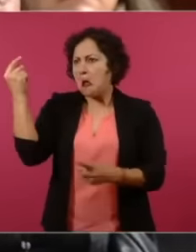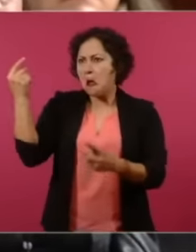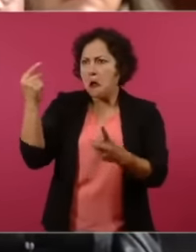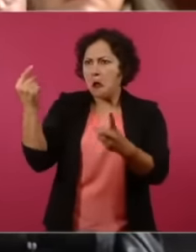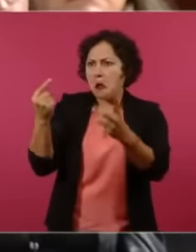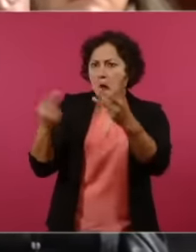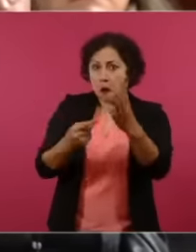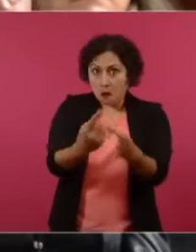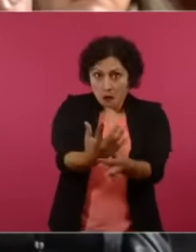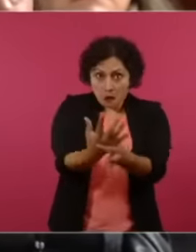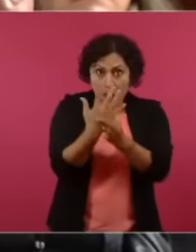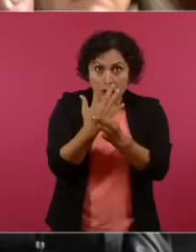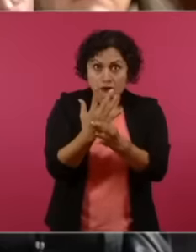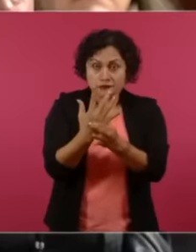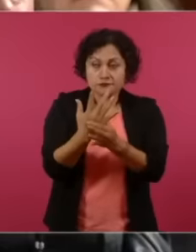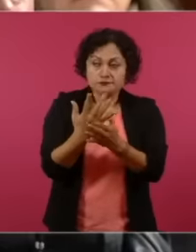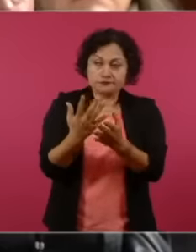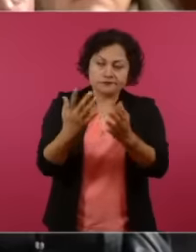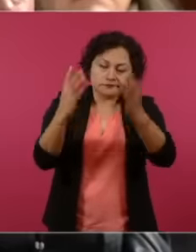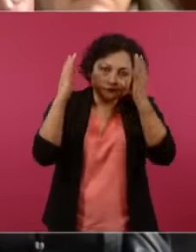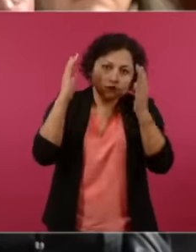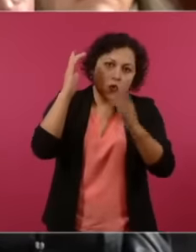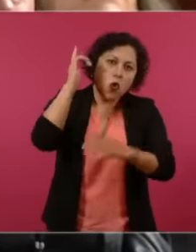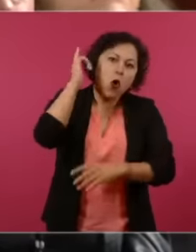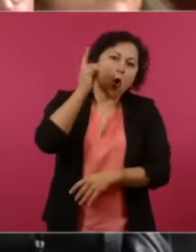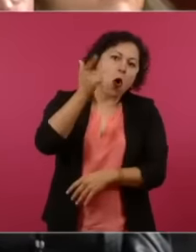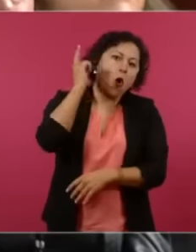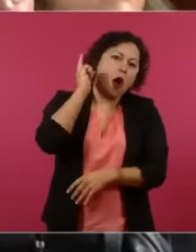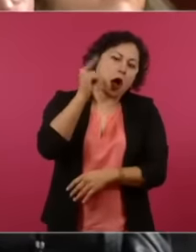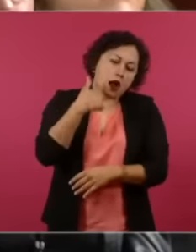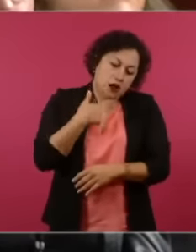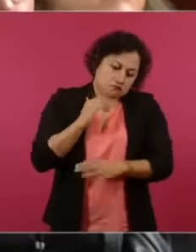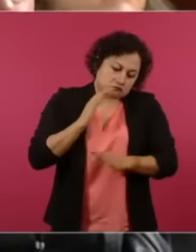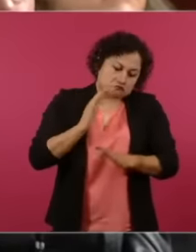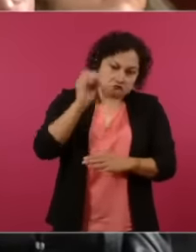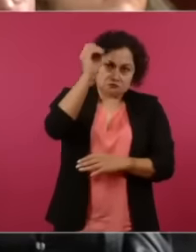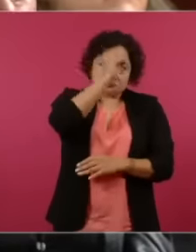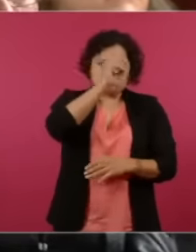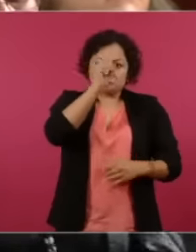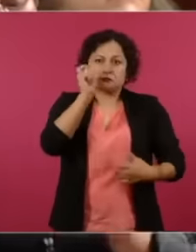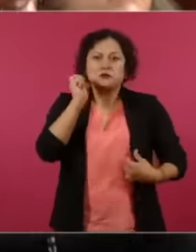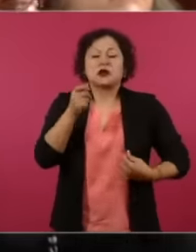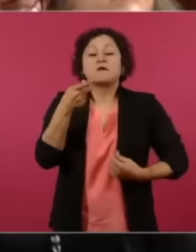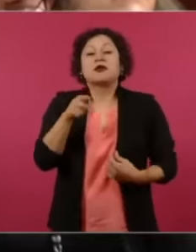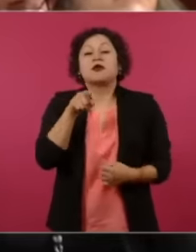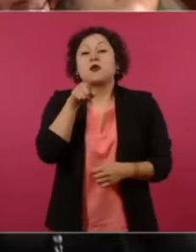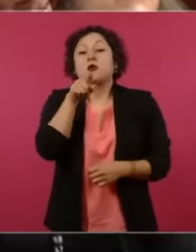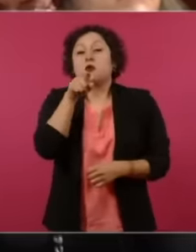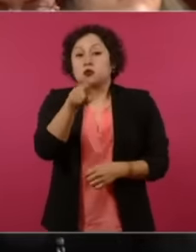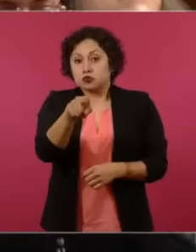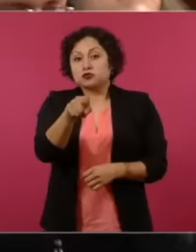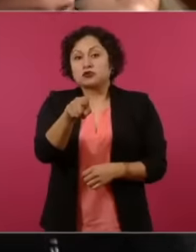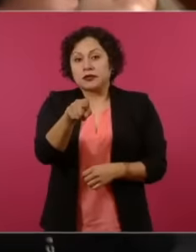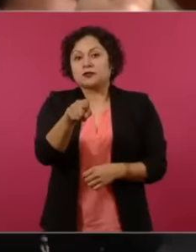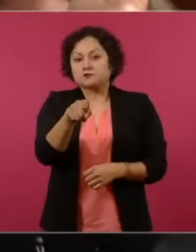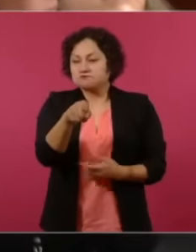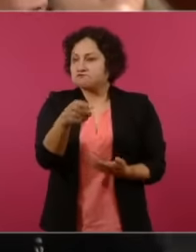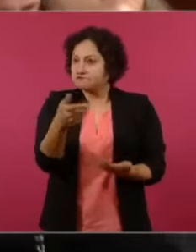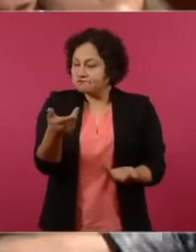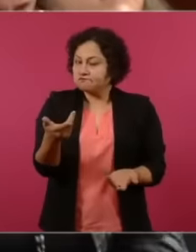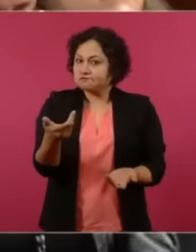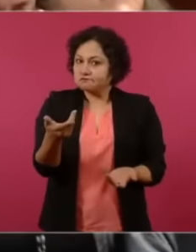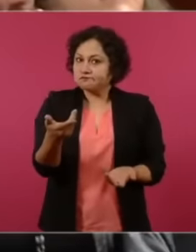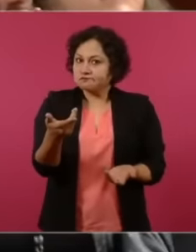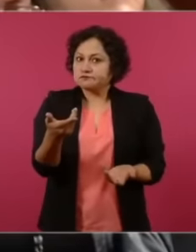really hope I say I hope but you know which president has given many signs that corruption